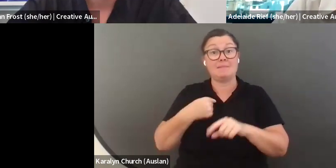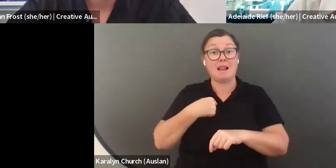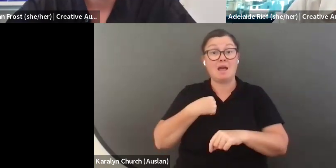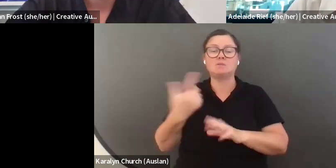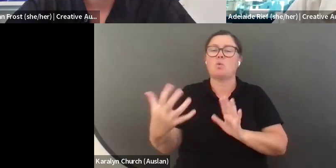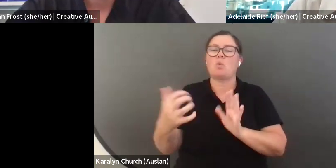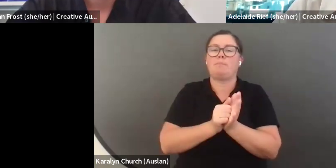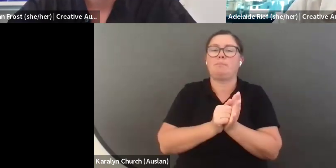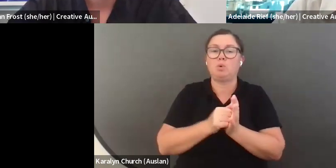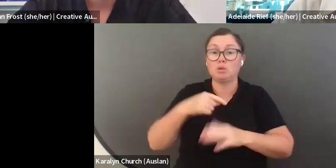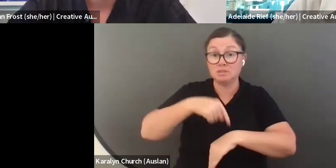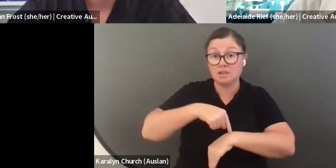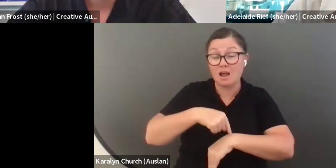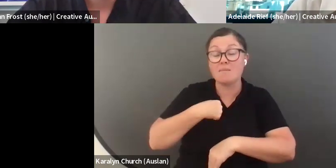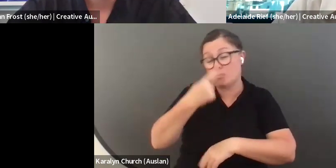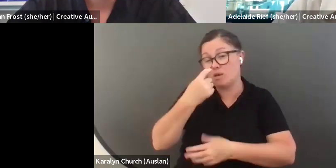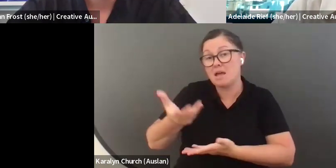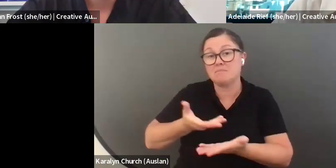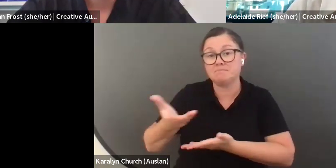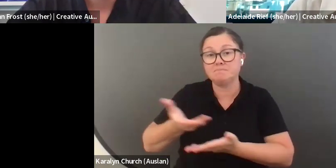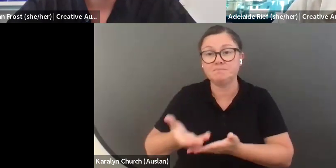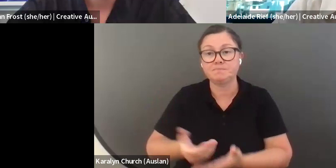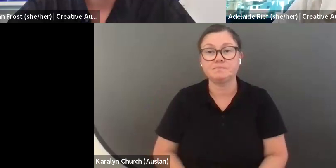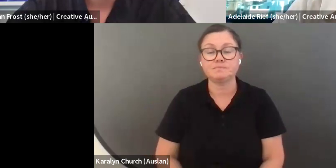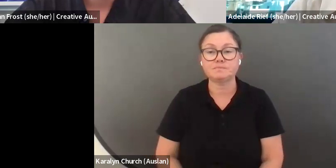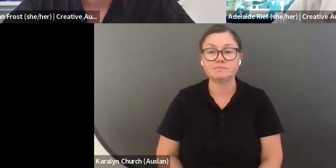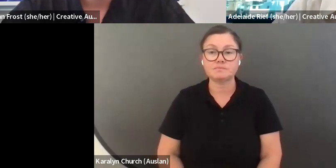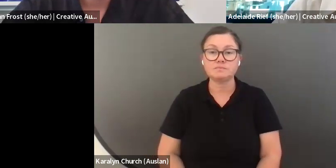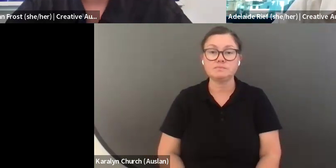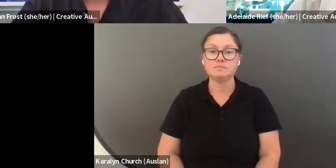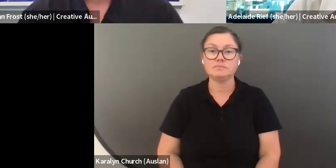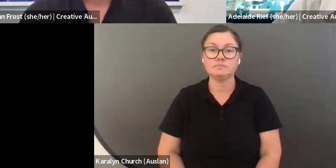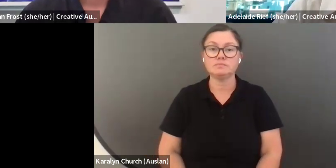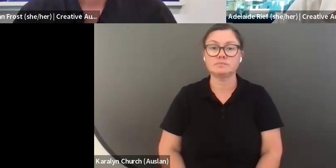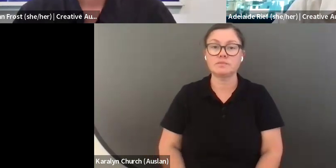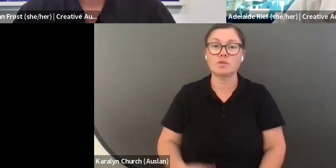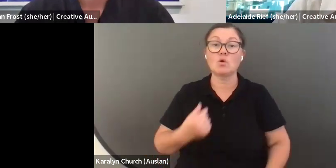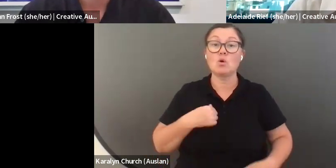can be complex. If you are not sure about whether or not you might be eligible for